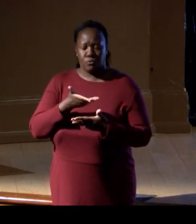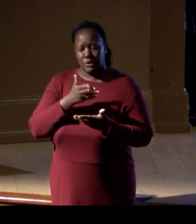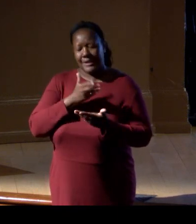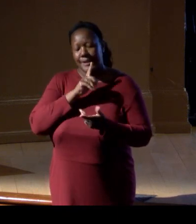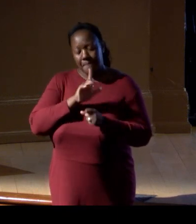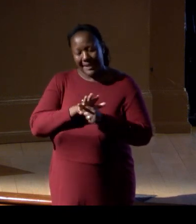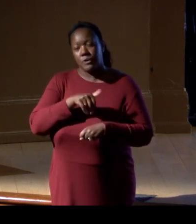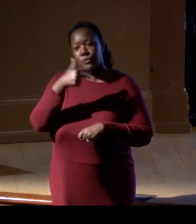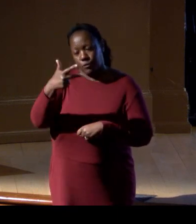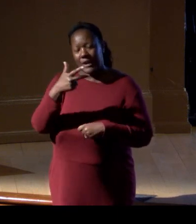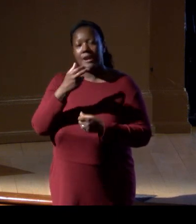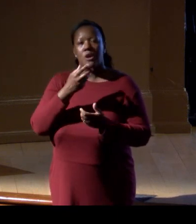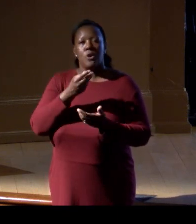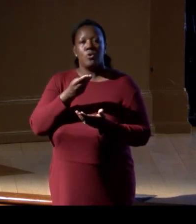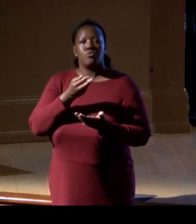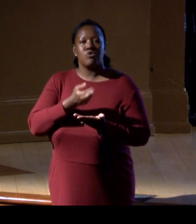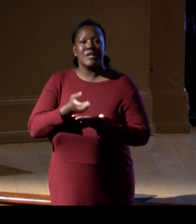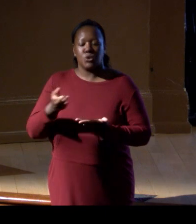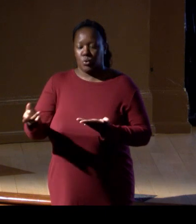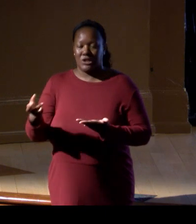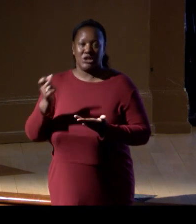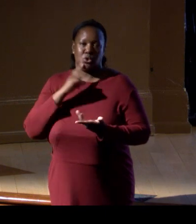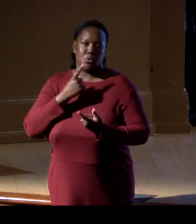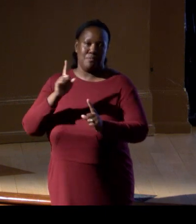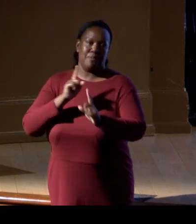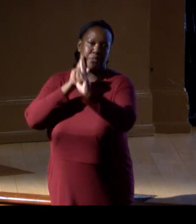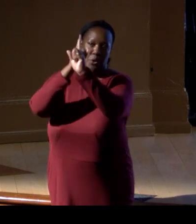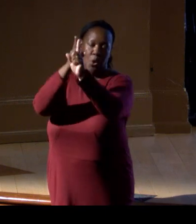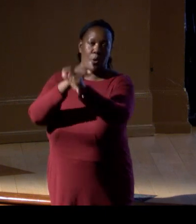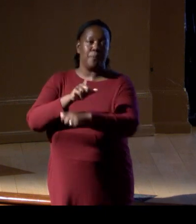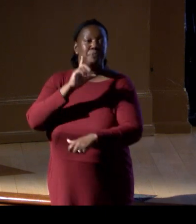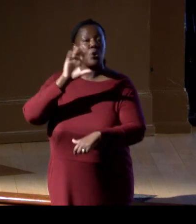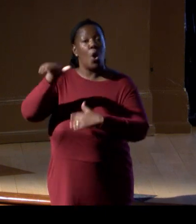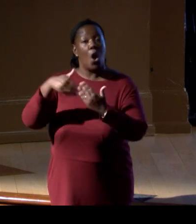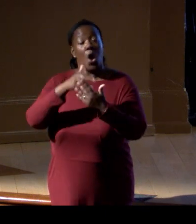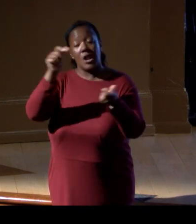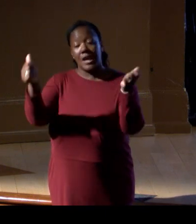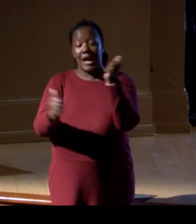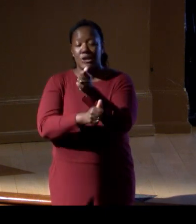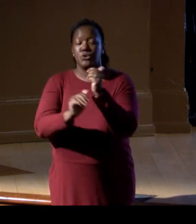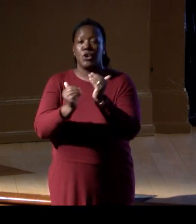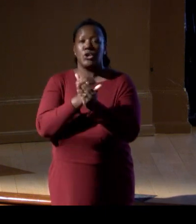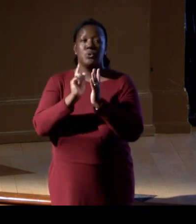All fall under our our newly launched Ocean DNA program, which is a key initiative